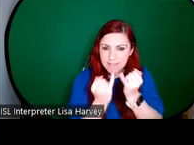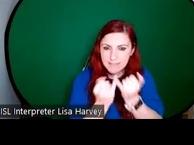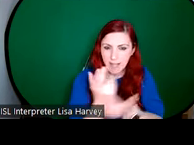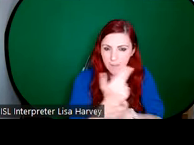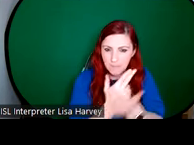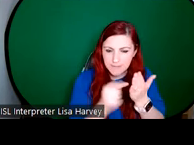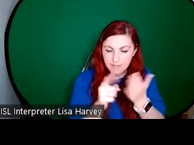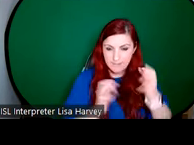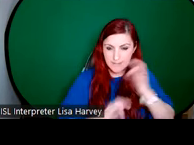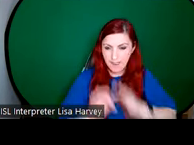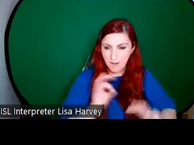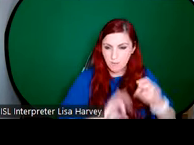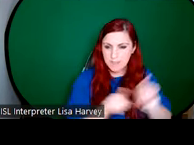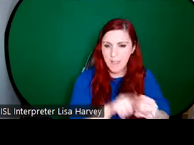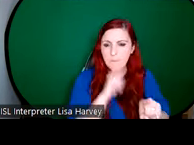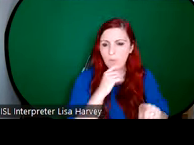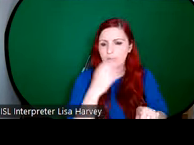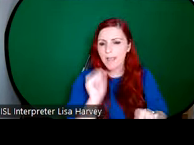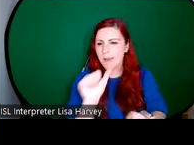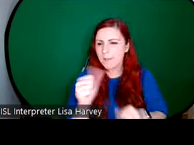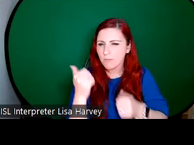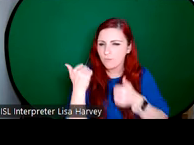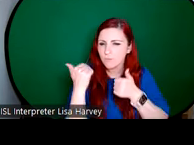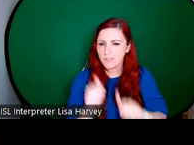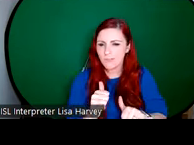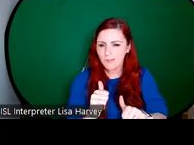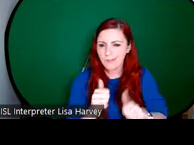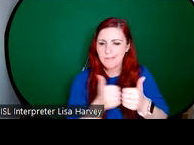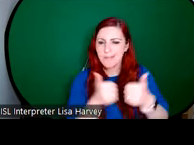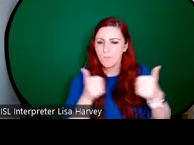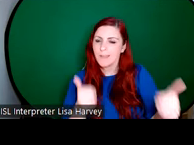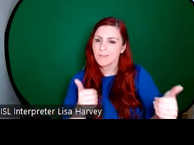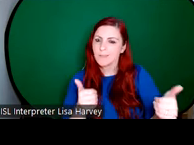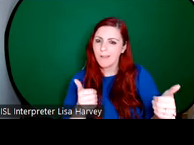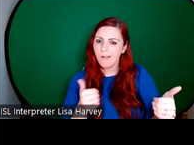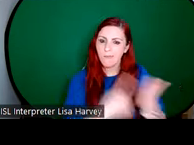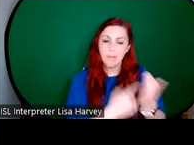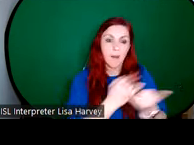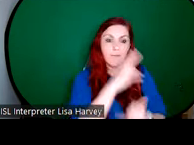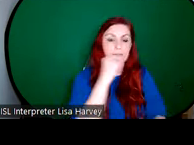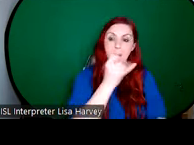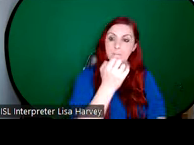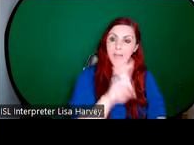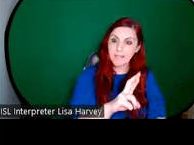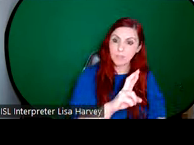celtic borders, what there there was a kind of a traditional division of labour here with the master painting the faces, apprentice painting the robes. And so